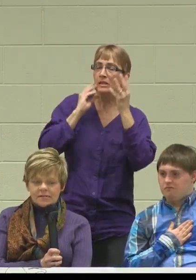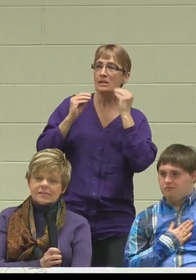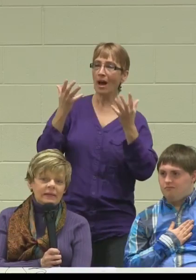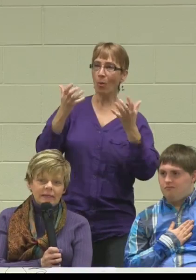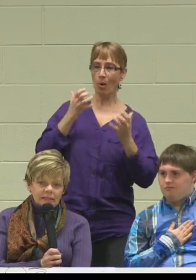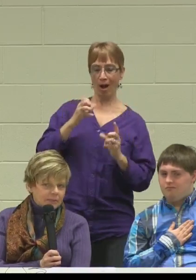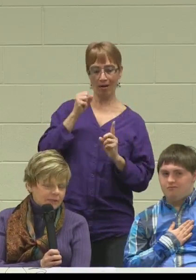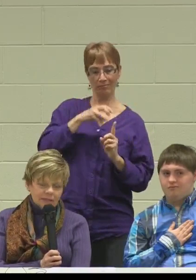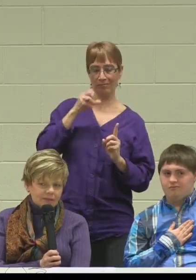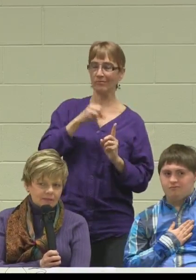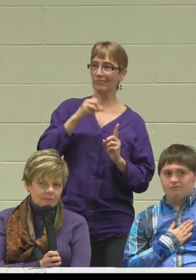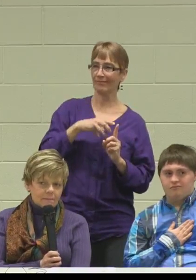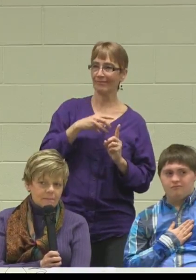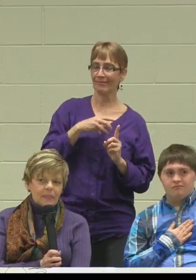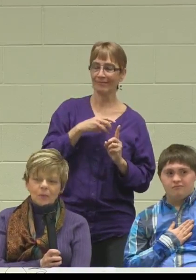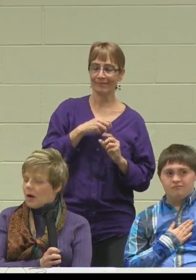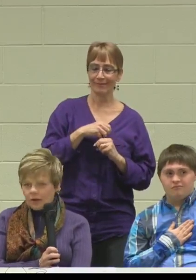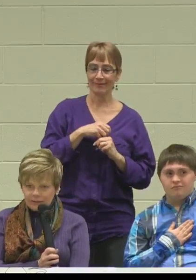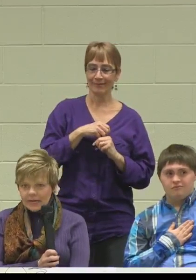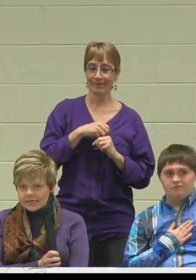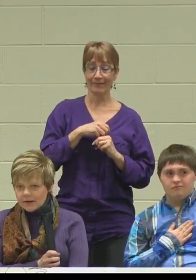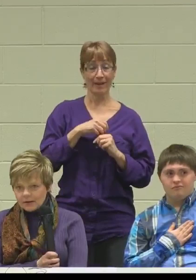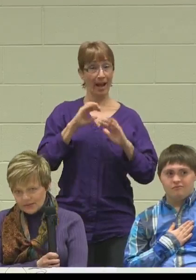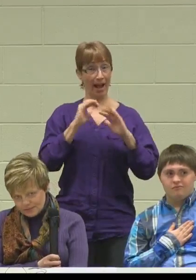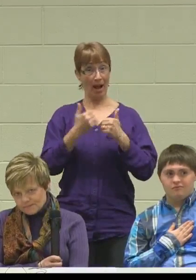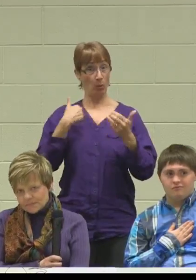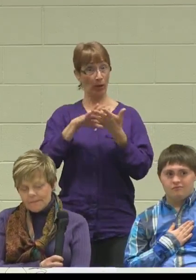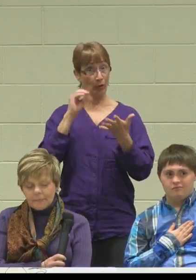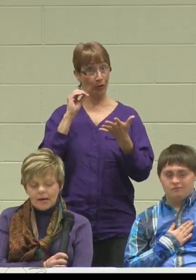Because it's in the experience that we all learn as adults,